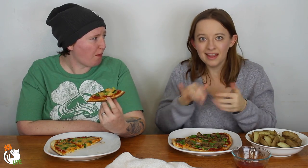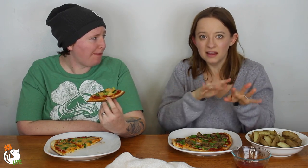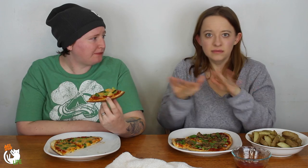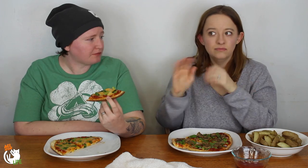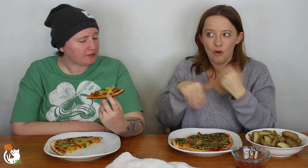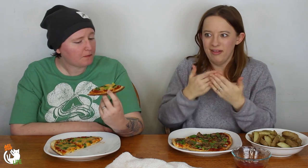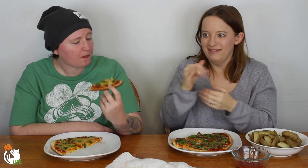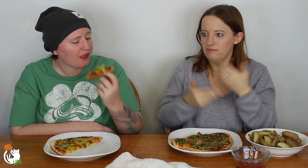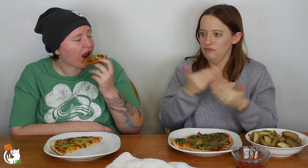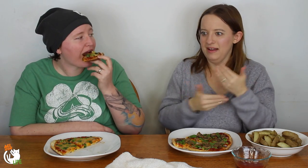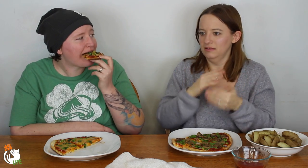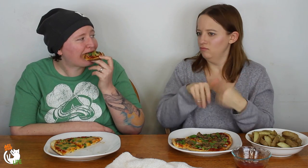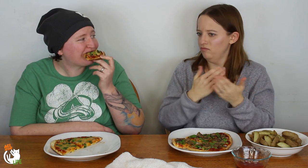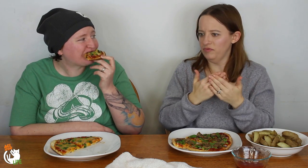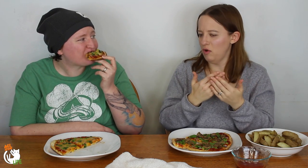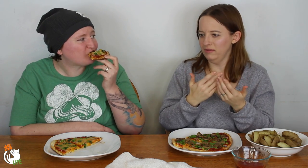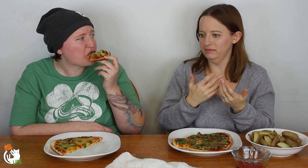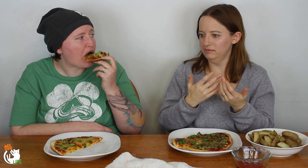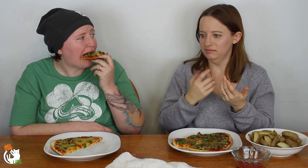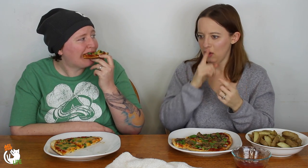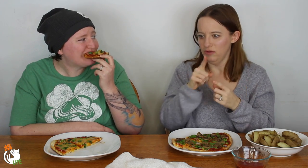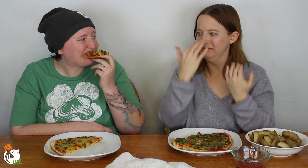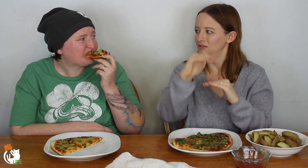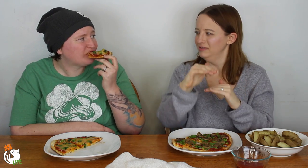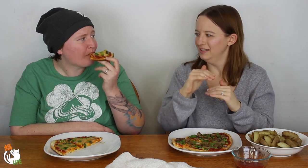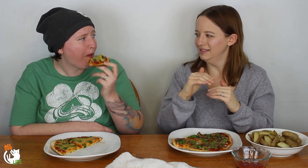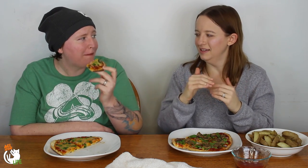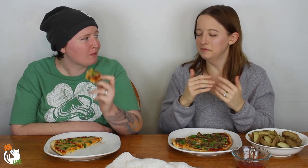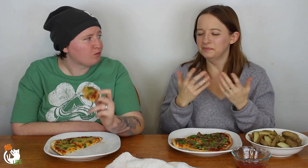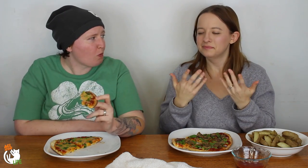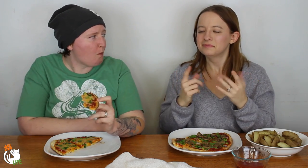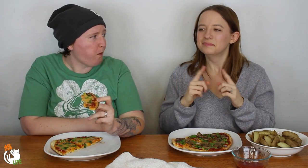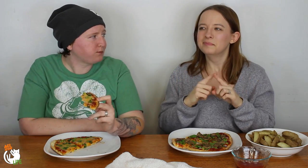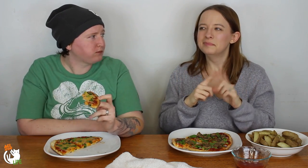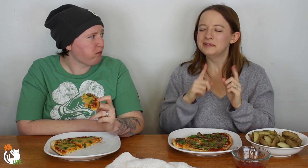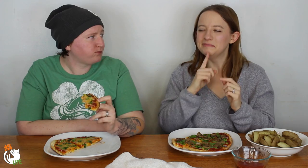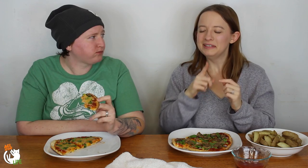and all of that type of thing -- all of that process... all of that -- they're all restricted!